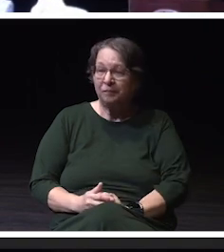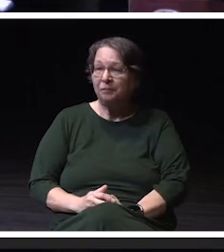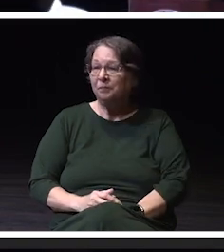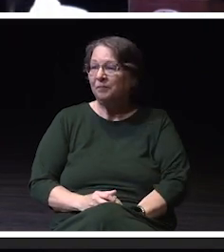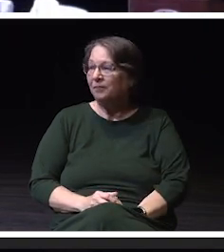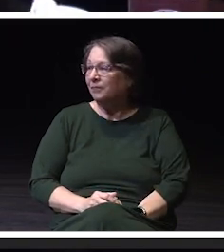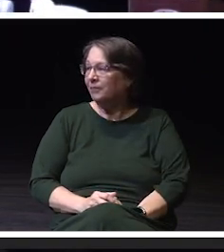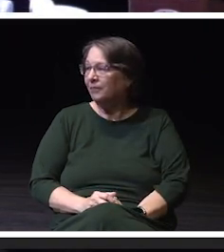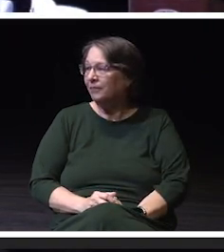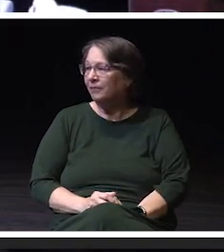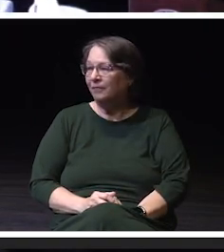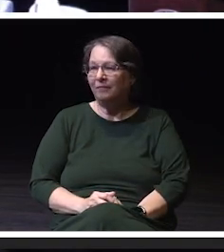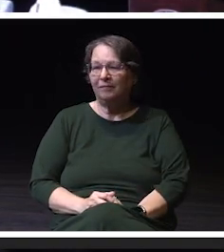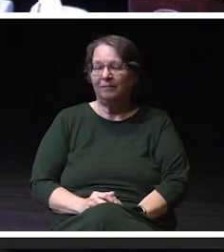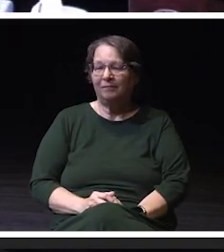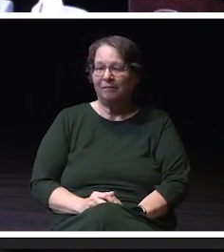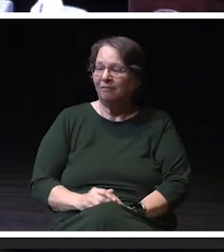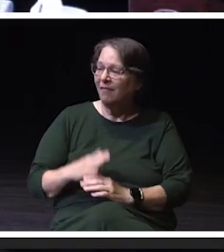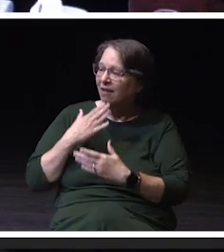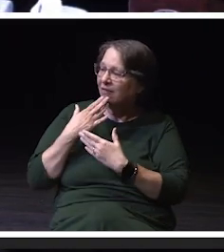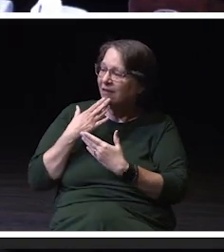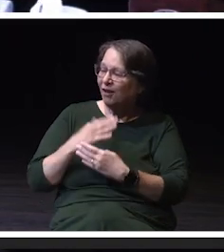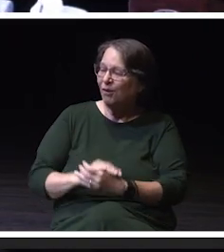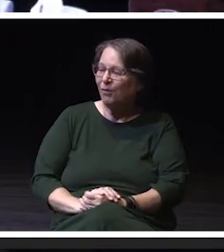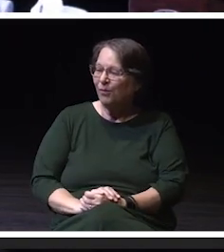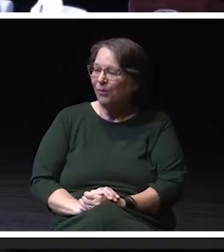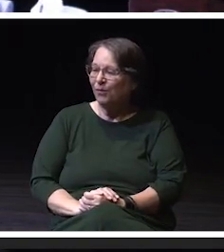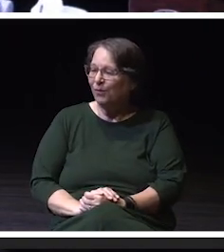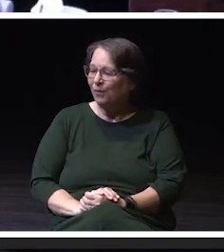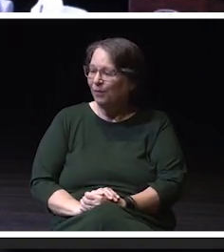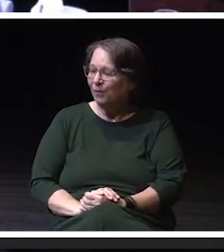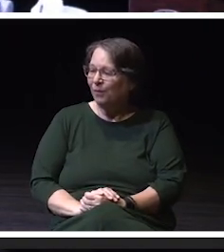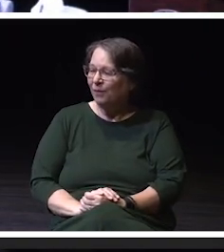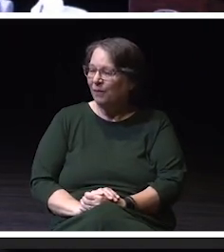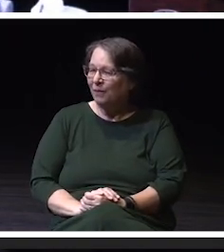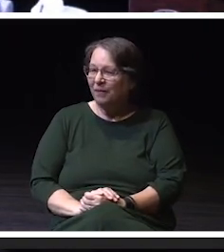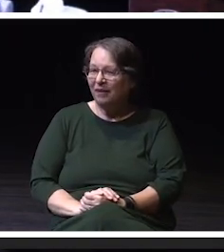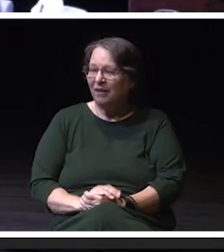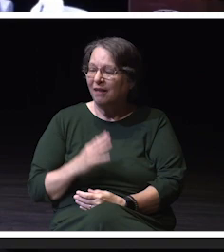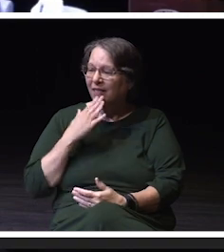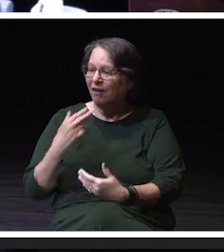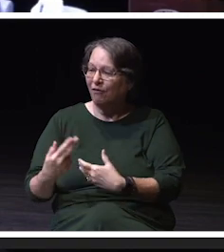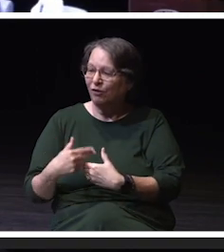Bravo. Thank you. So, thank you for joining us today.